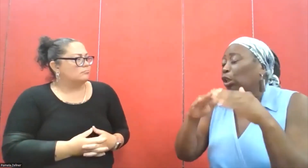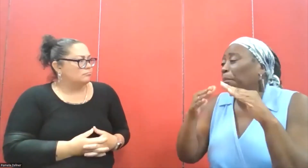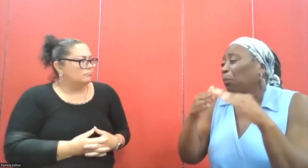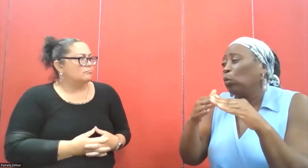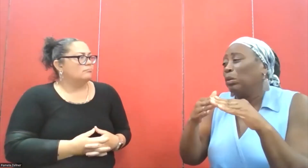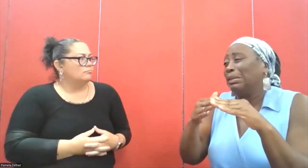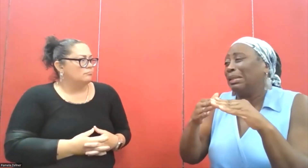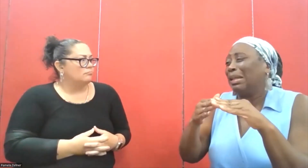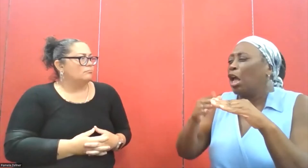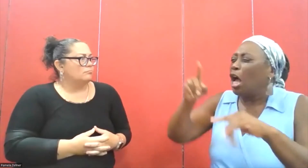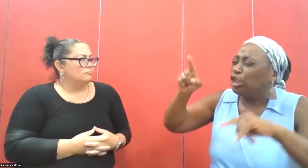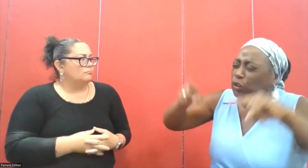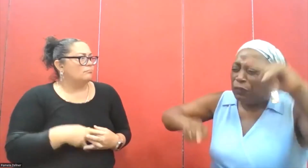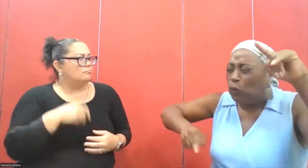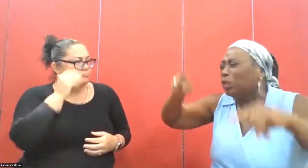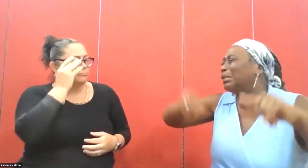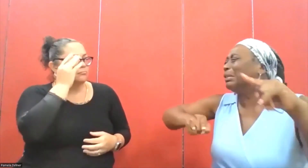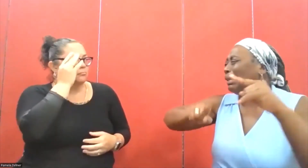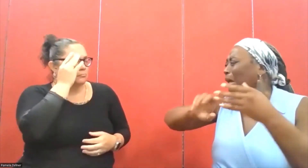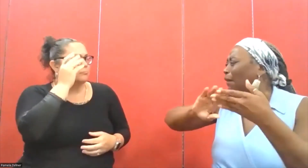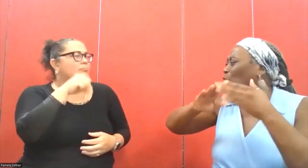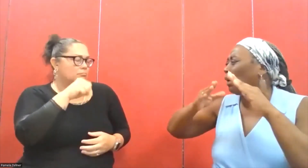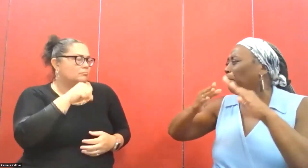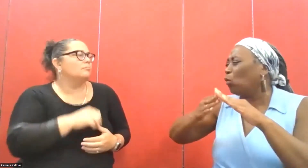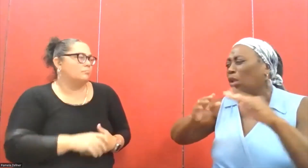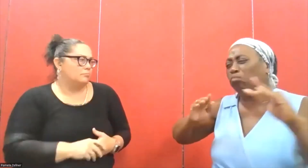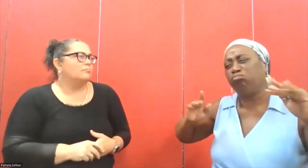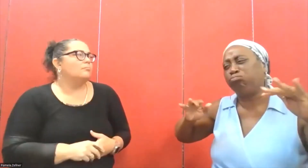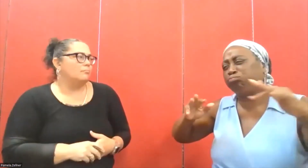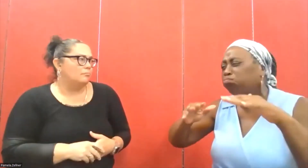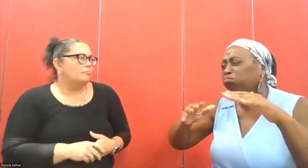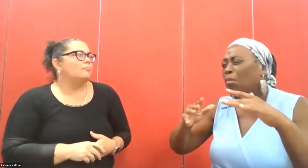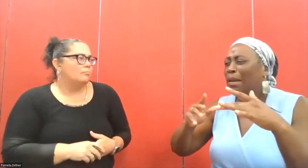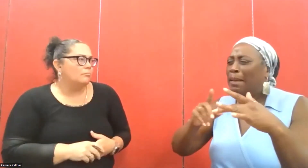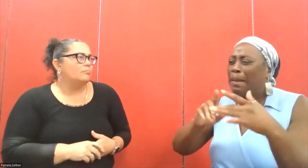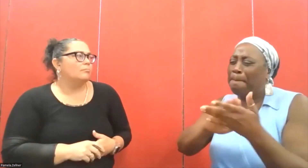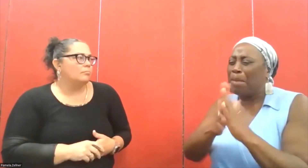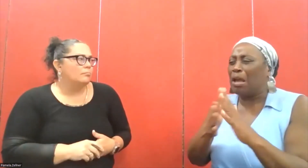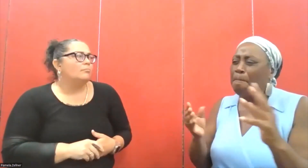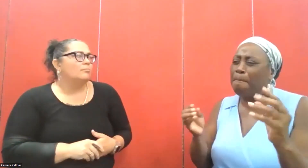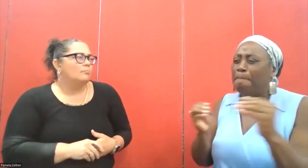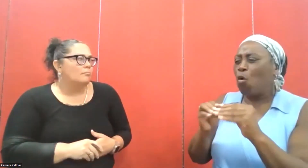I think it would be amazing if the community could be you know, with such a diverse community, to